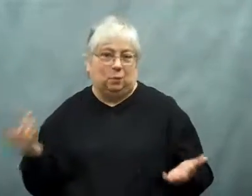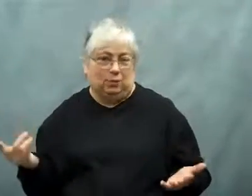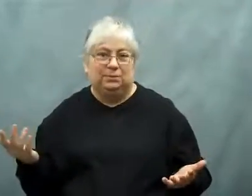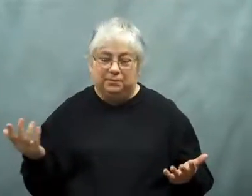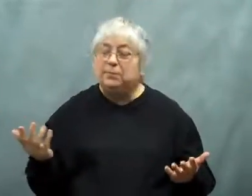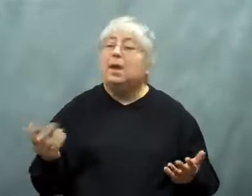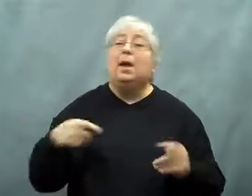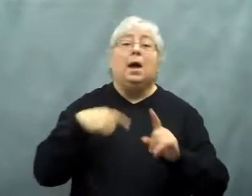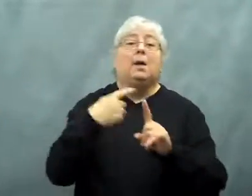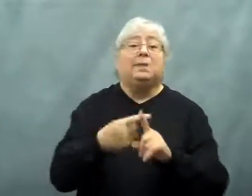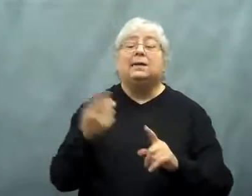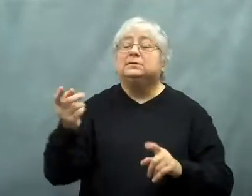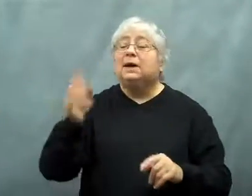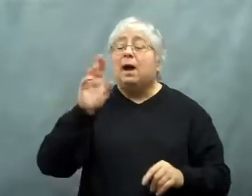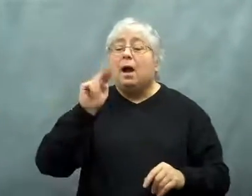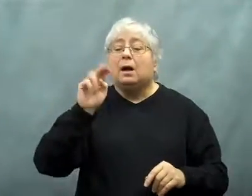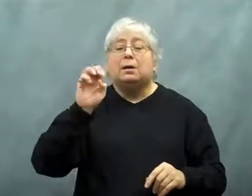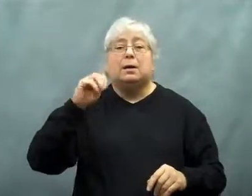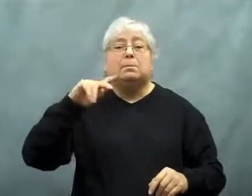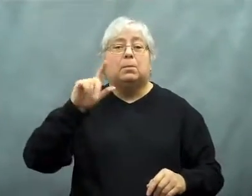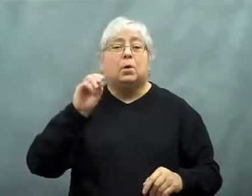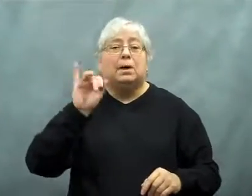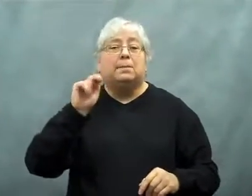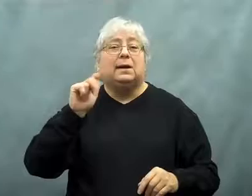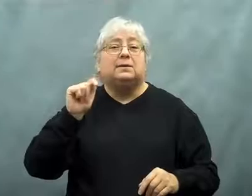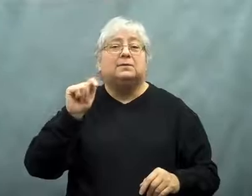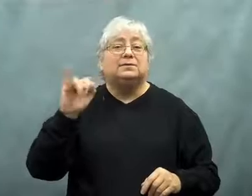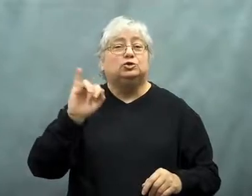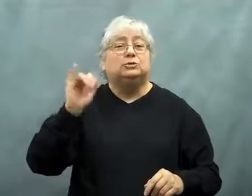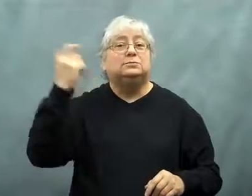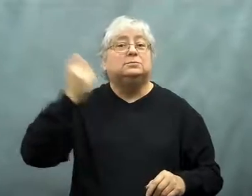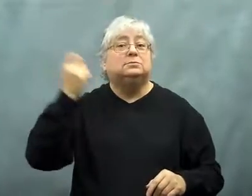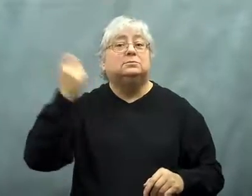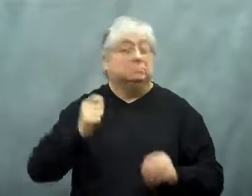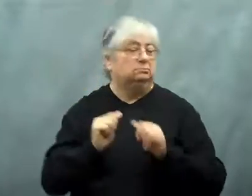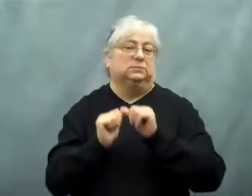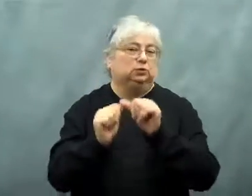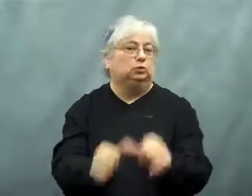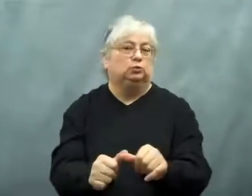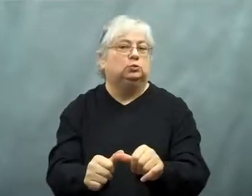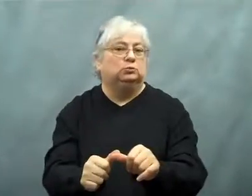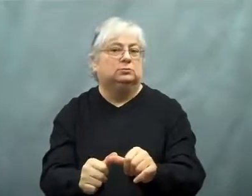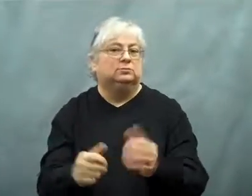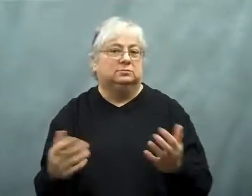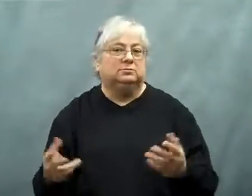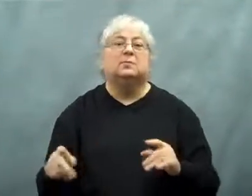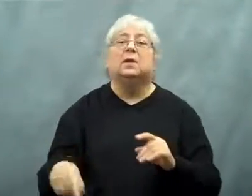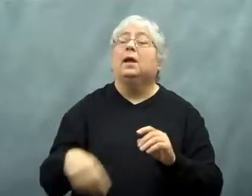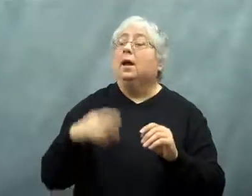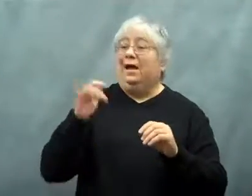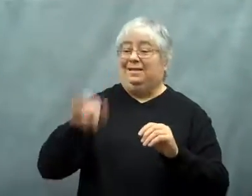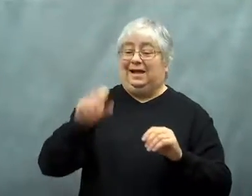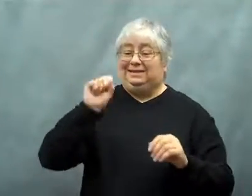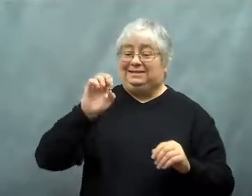Unemployment benefits were extended.